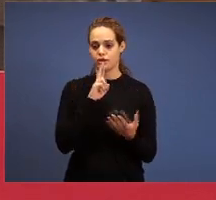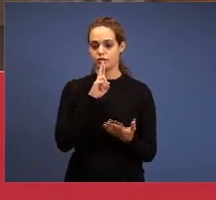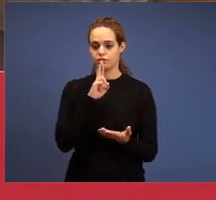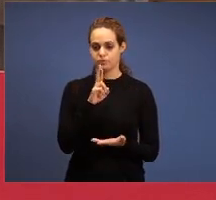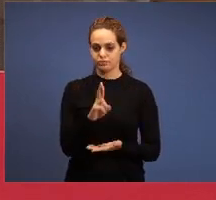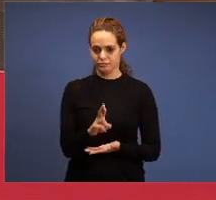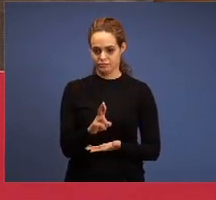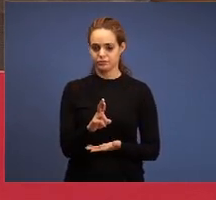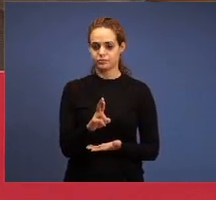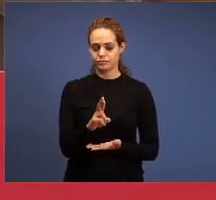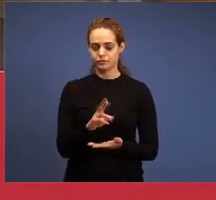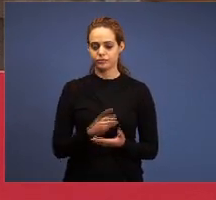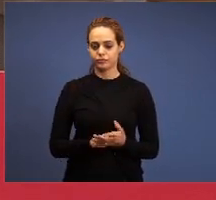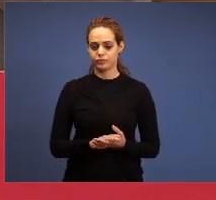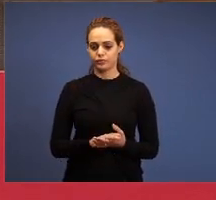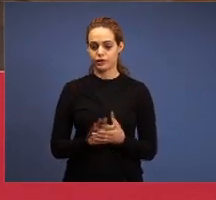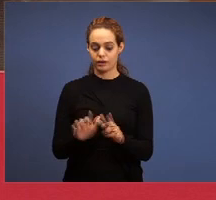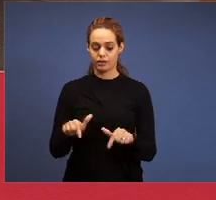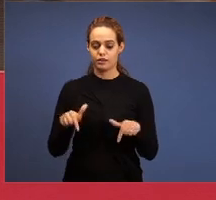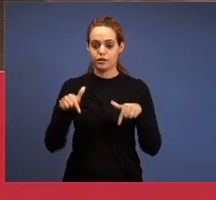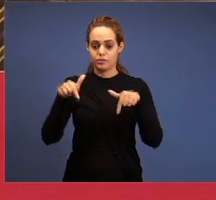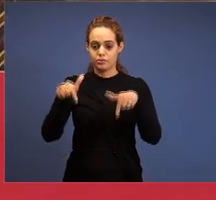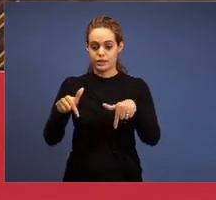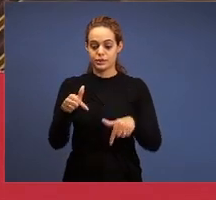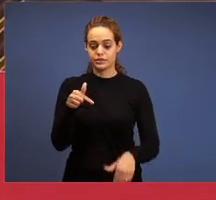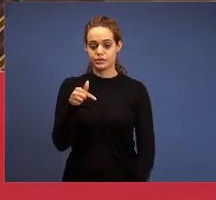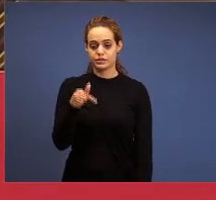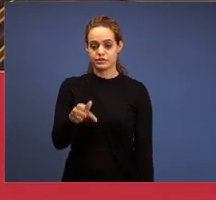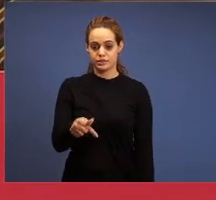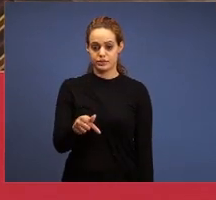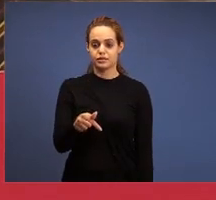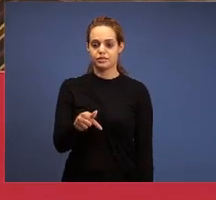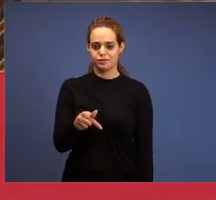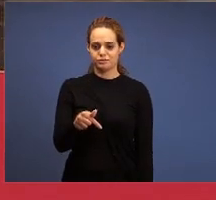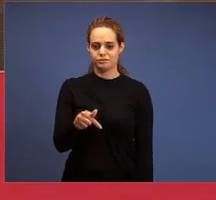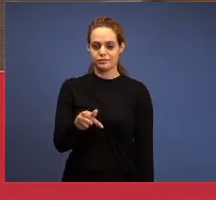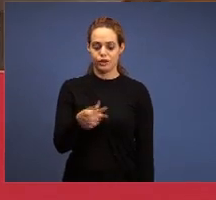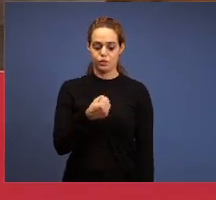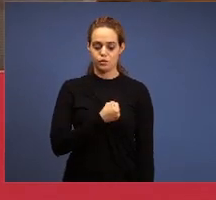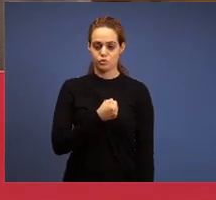seven is the number of perfection, first,